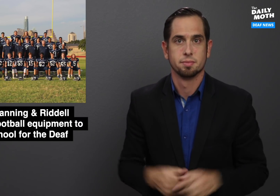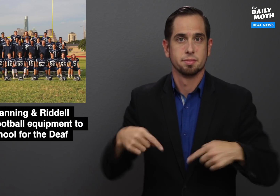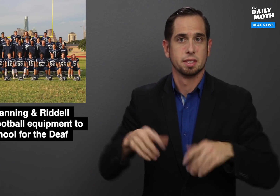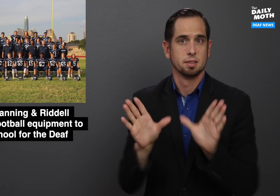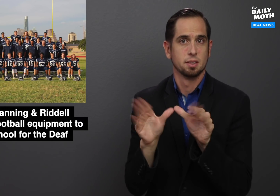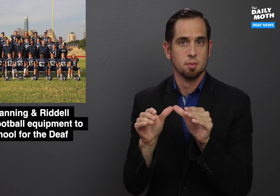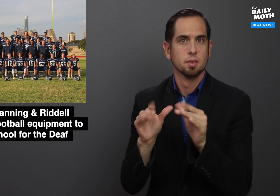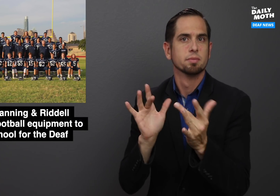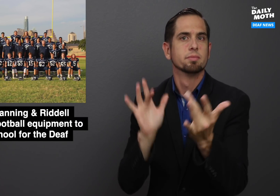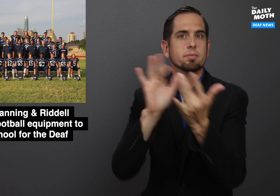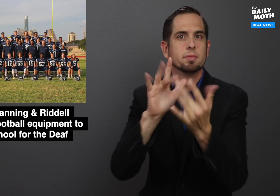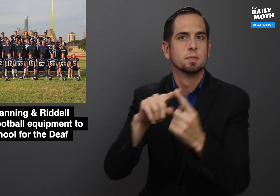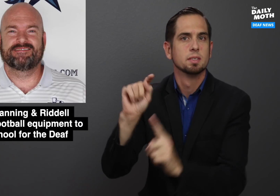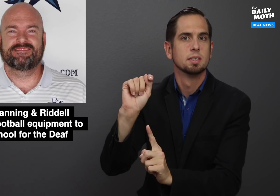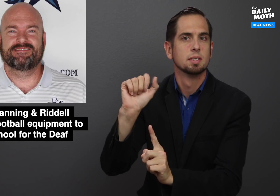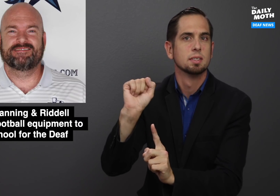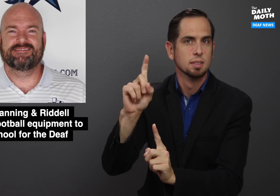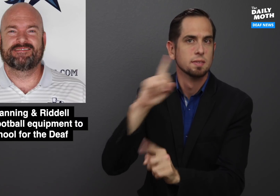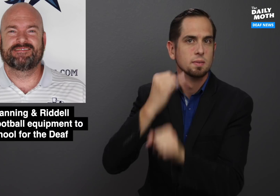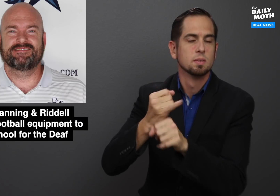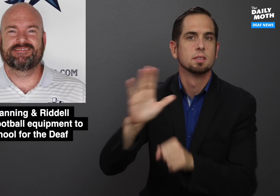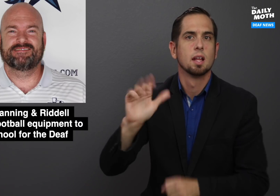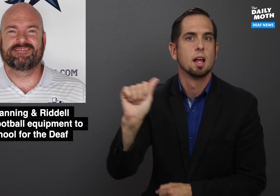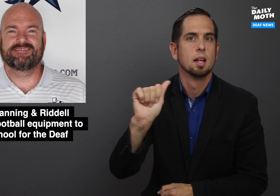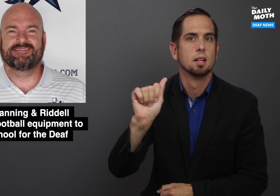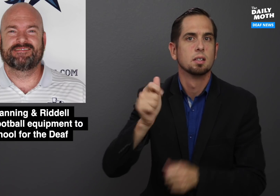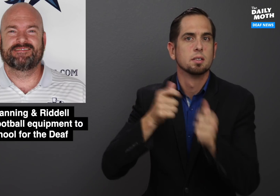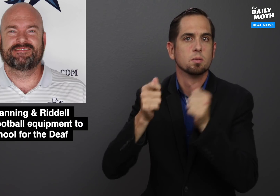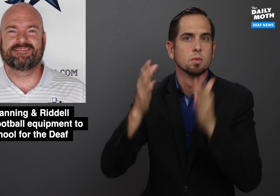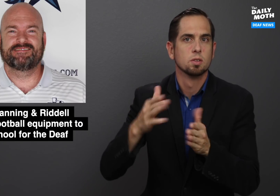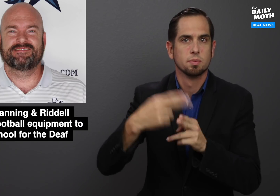The Daily Moth reached out to TSD's Athletic Director